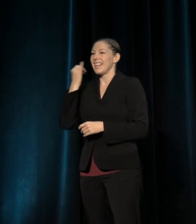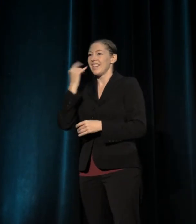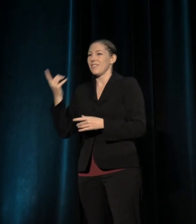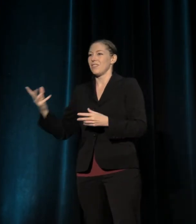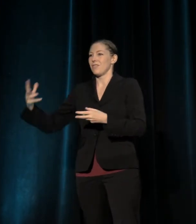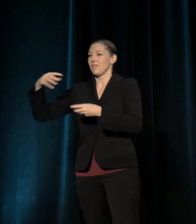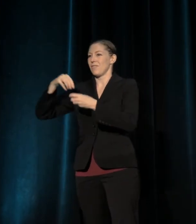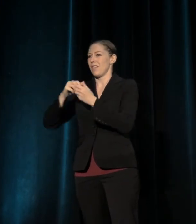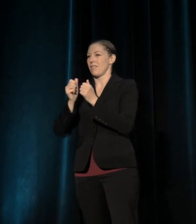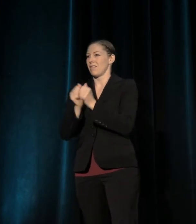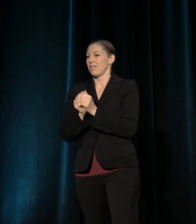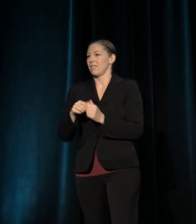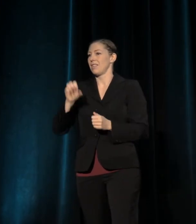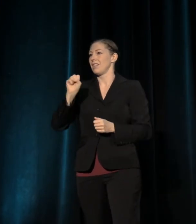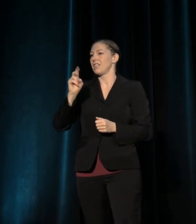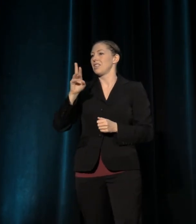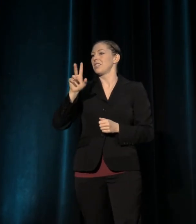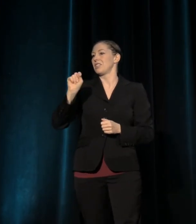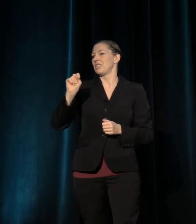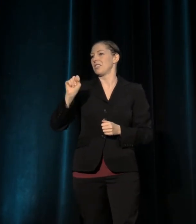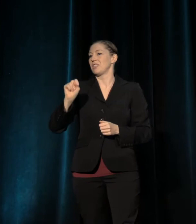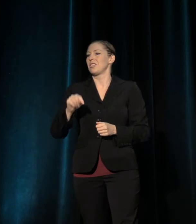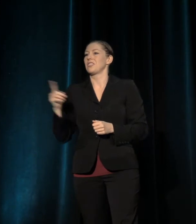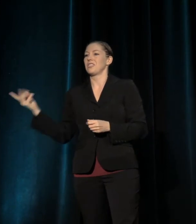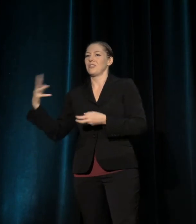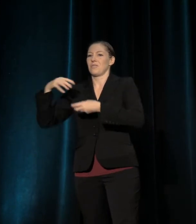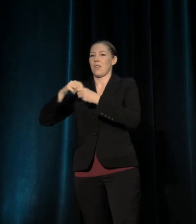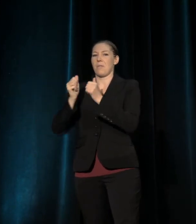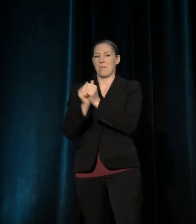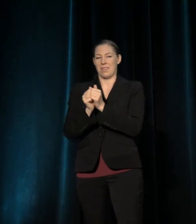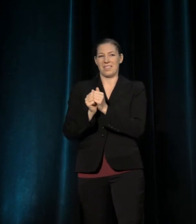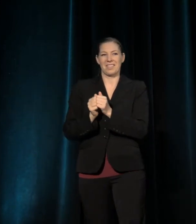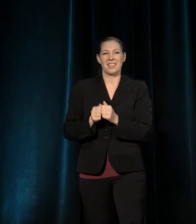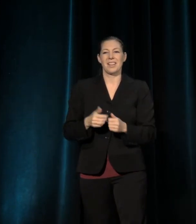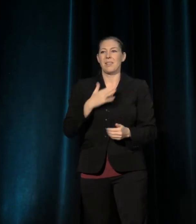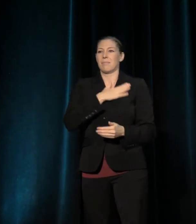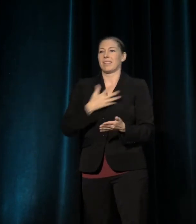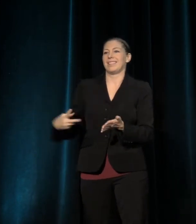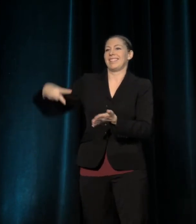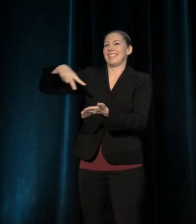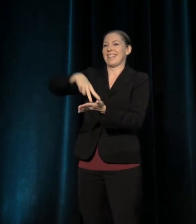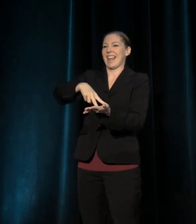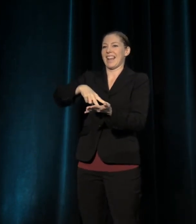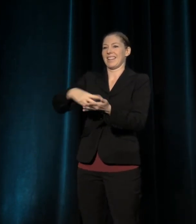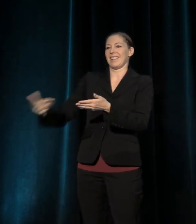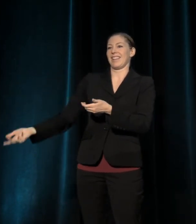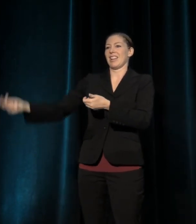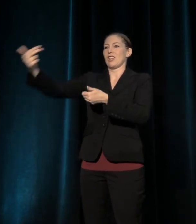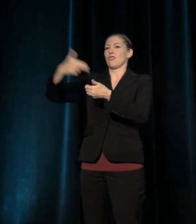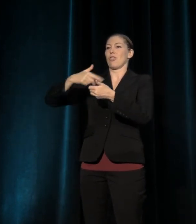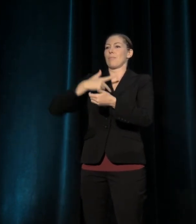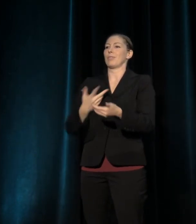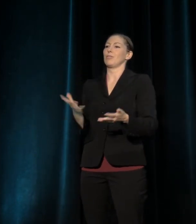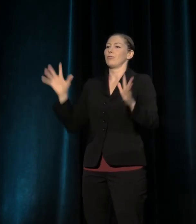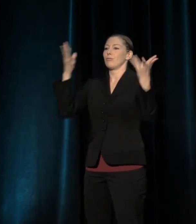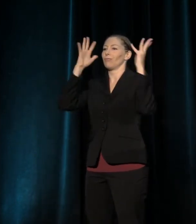members of the TCG board and everyone she's influenced, please stand and join me in honoring this visionary leader.